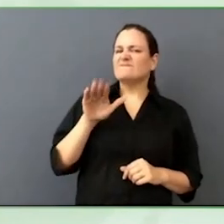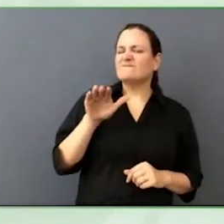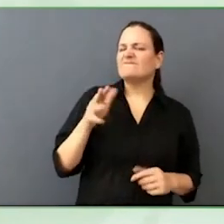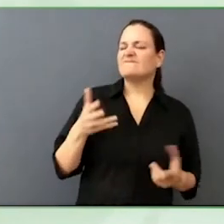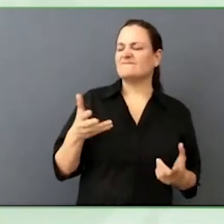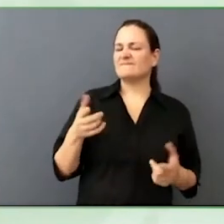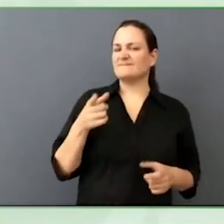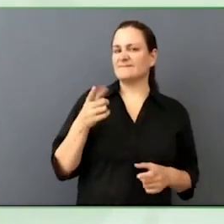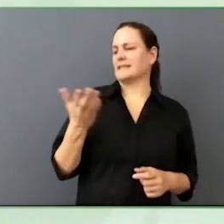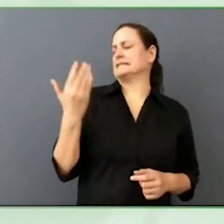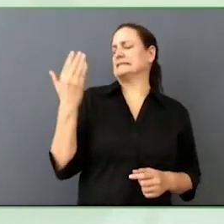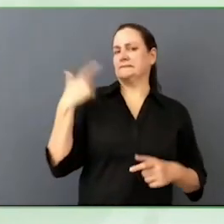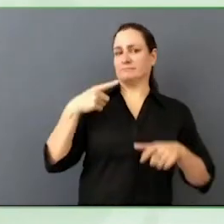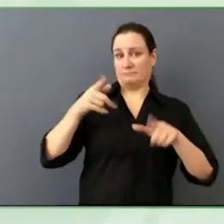then moving to the US?